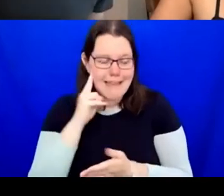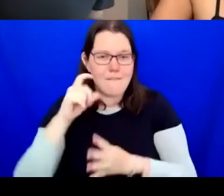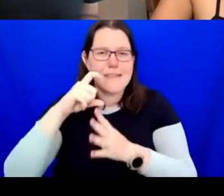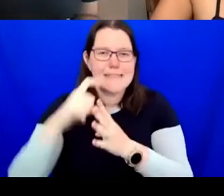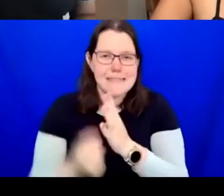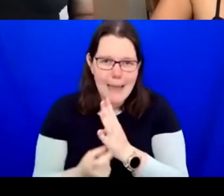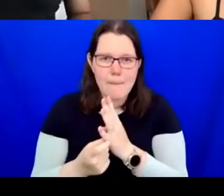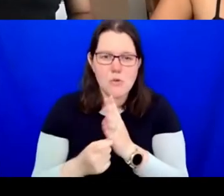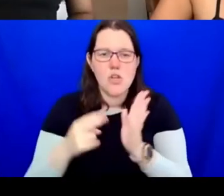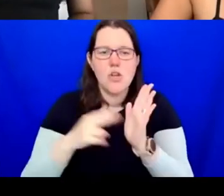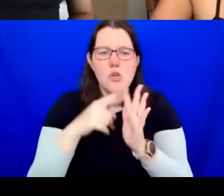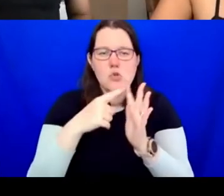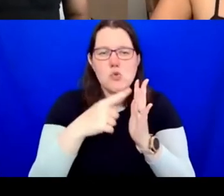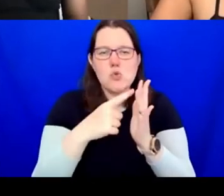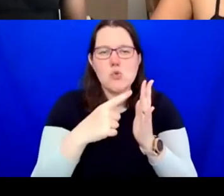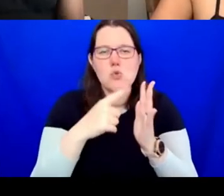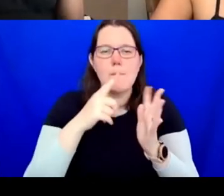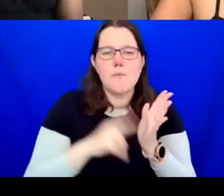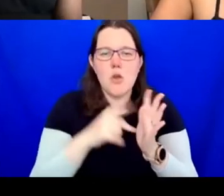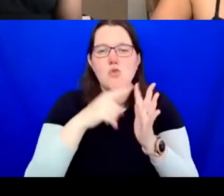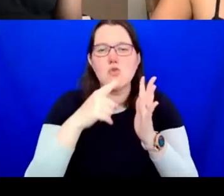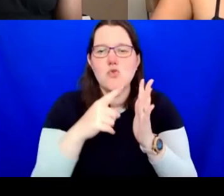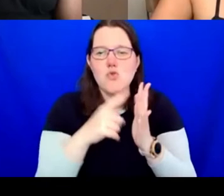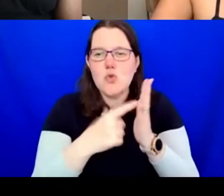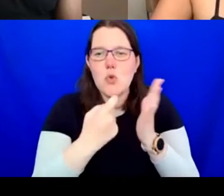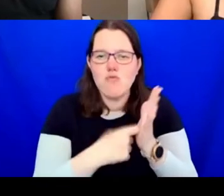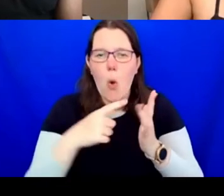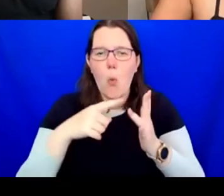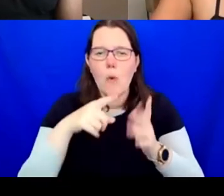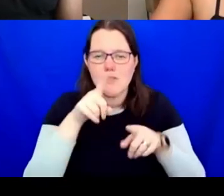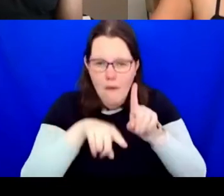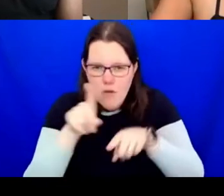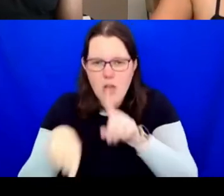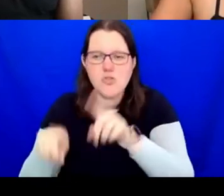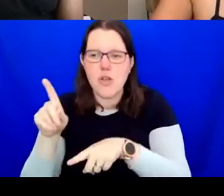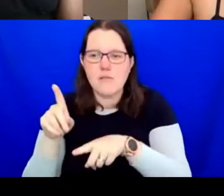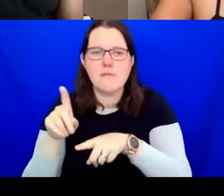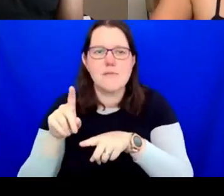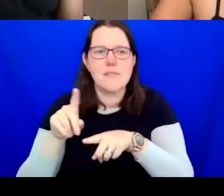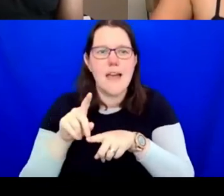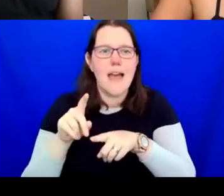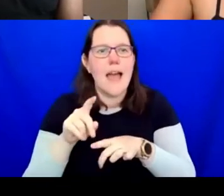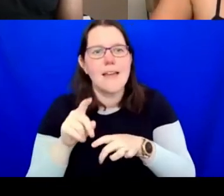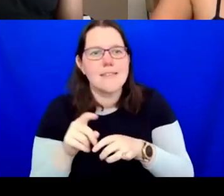a very specific mandate. I think when I entered there was a will or a want or a desire for change.